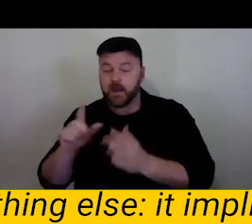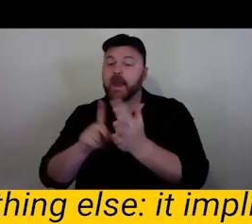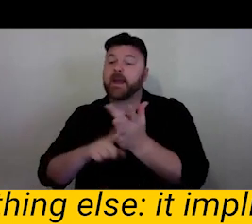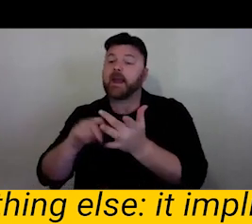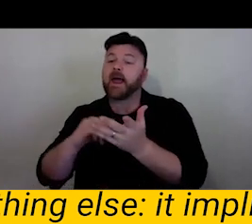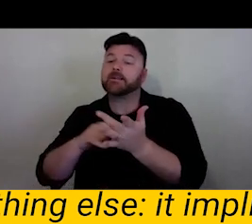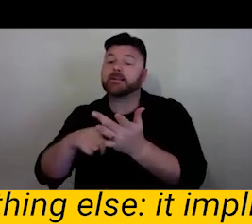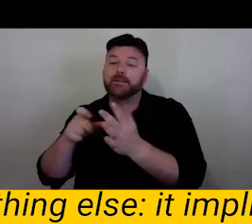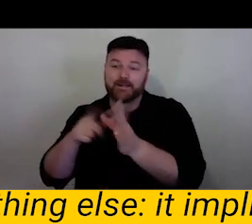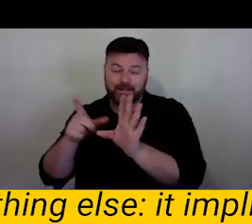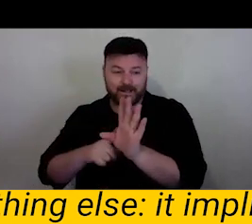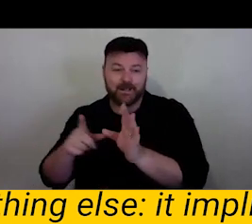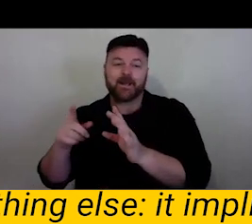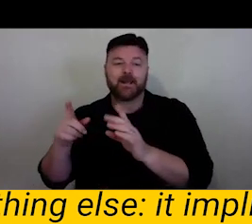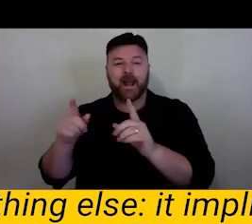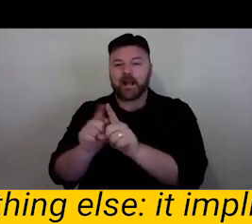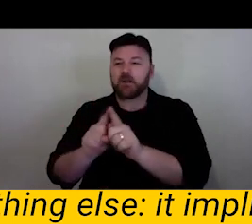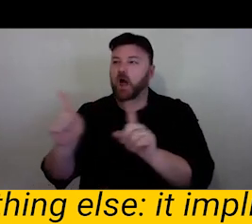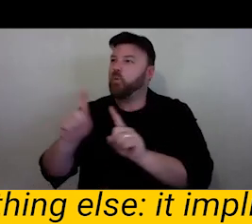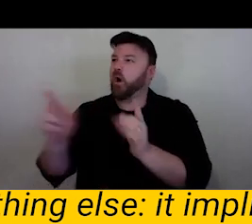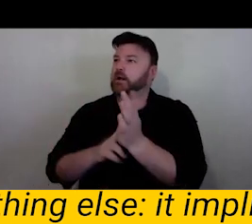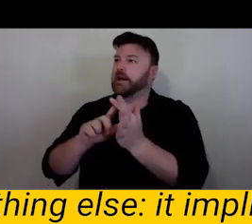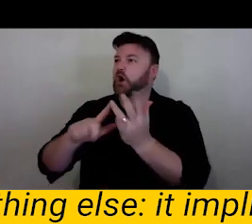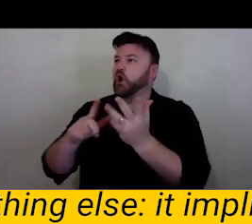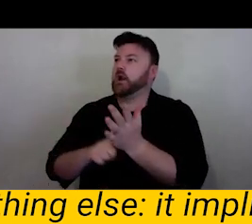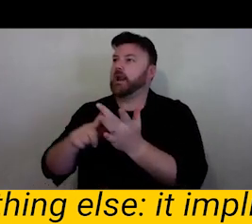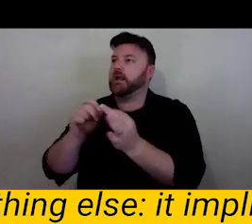to the capacity that it are lies of us.